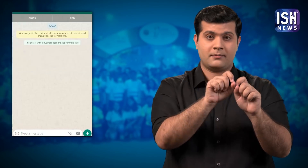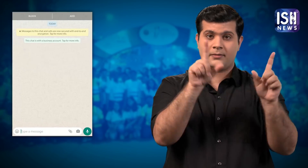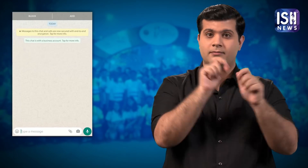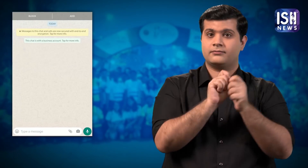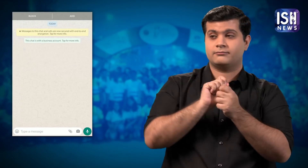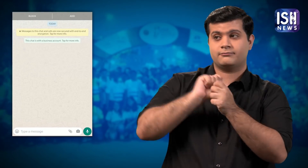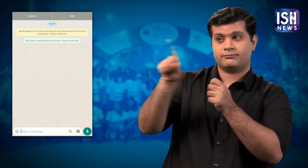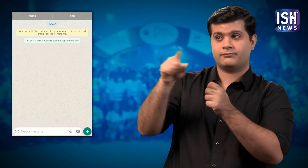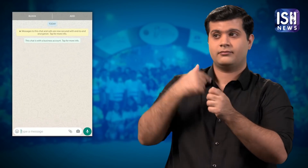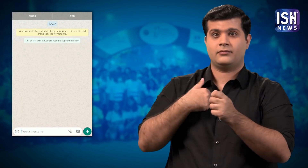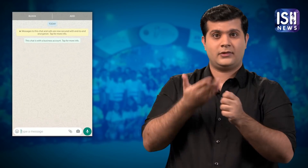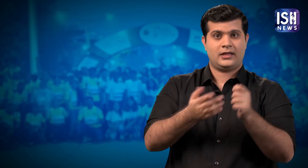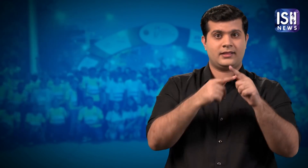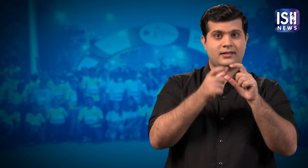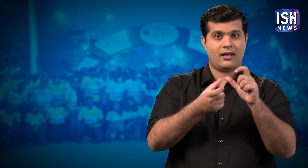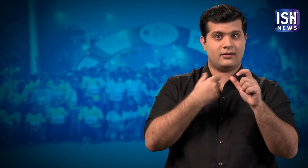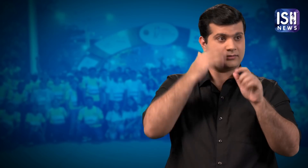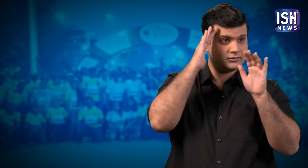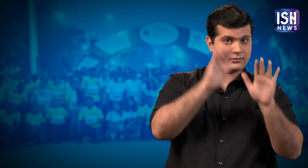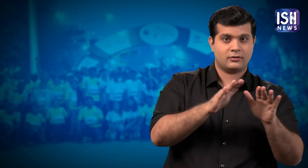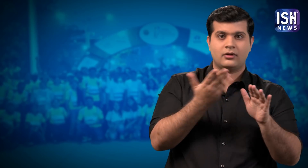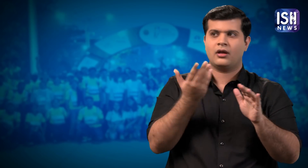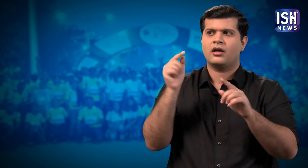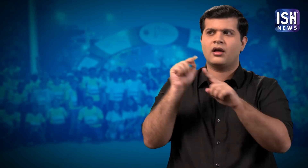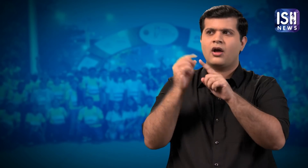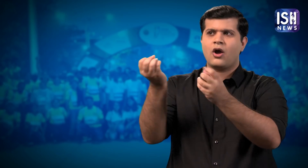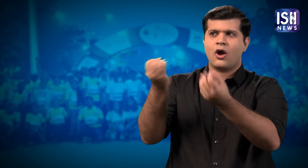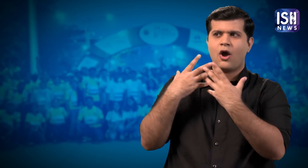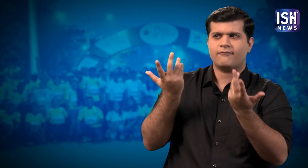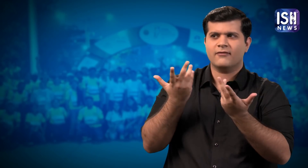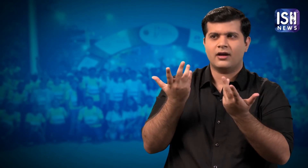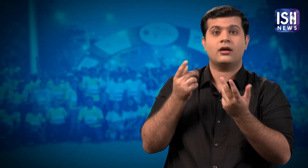Just click on it and ask them about the offers.